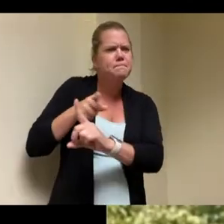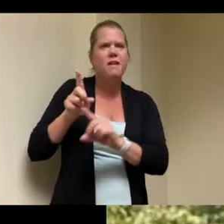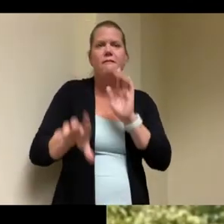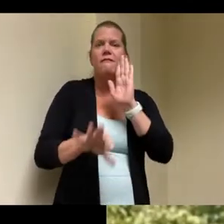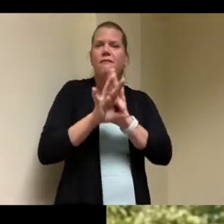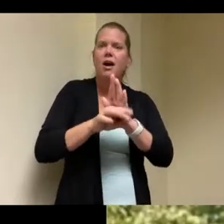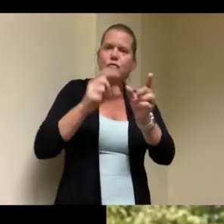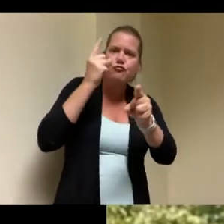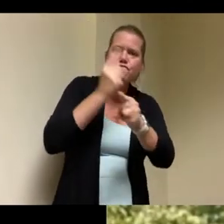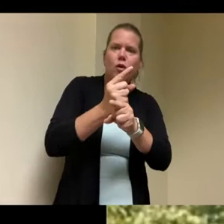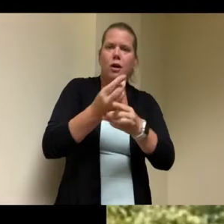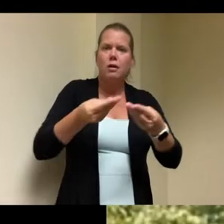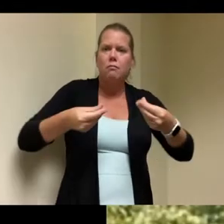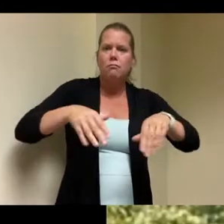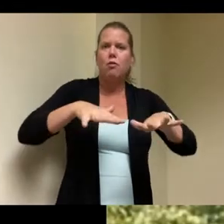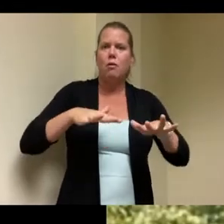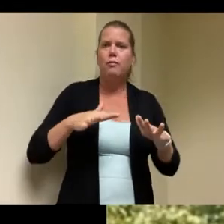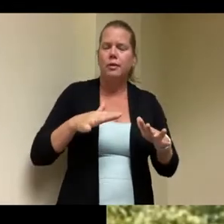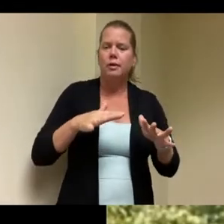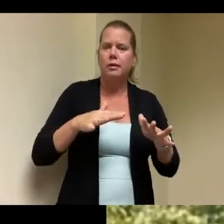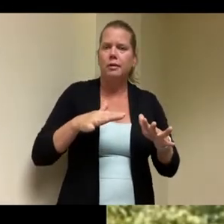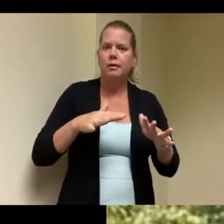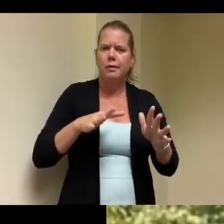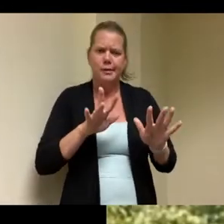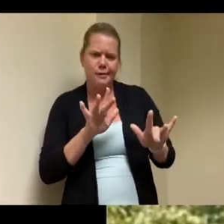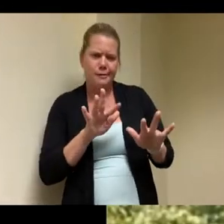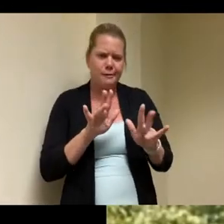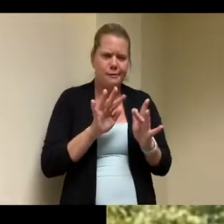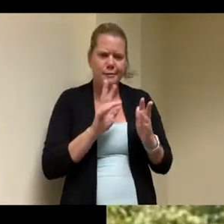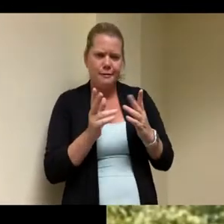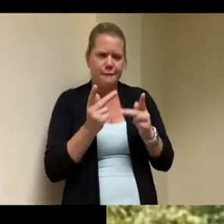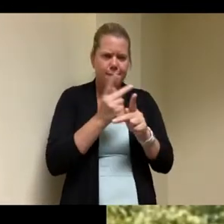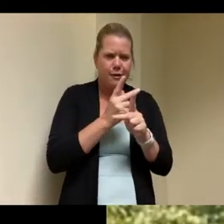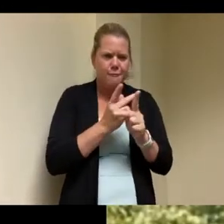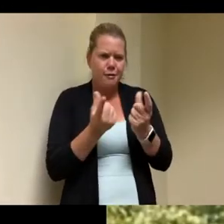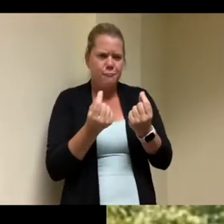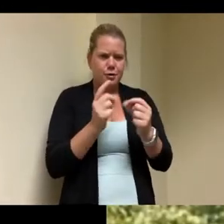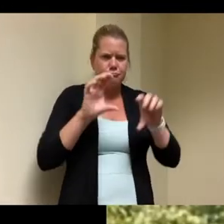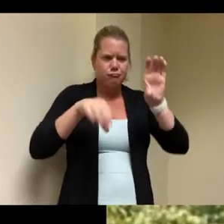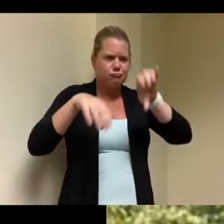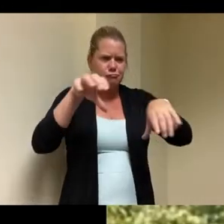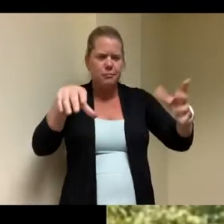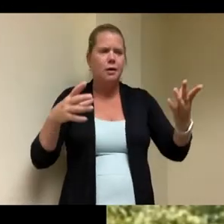to develop it uh get it funded um and and make it happen and so it